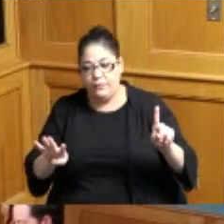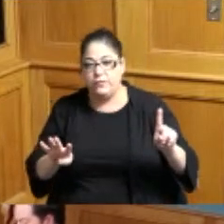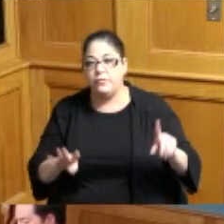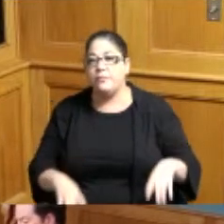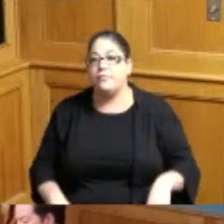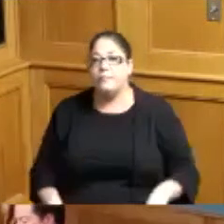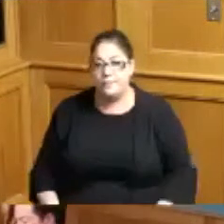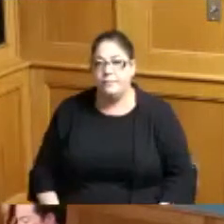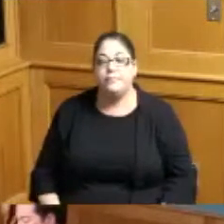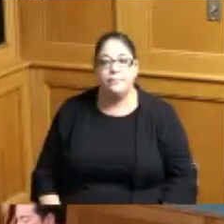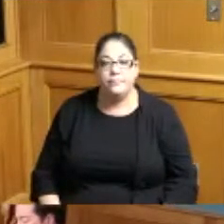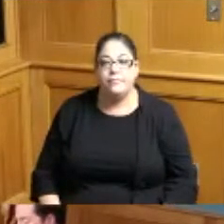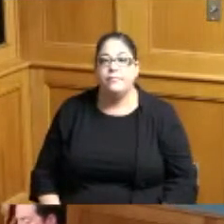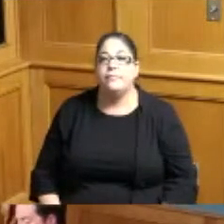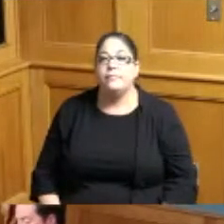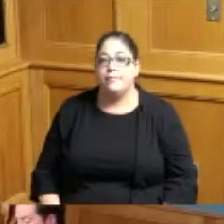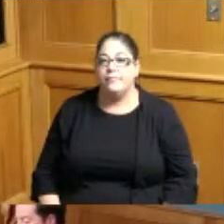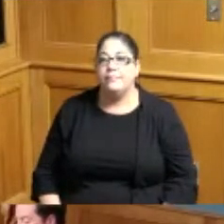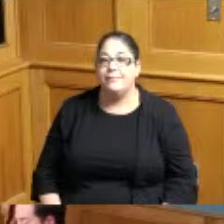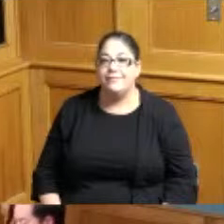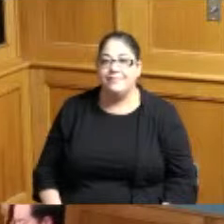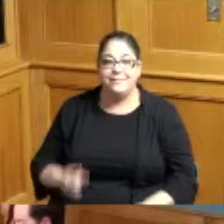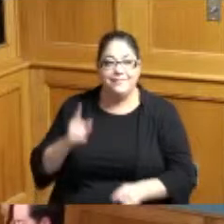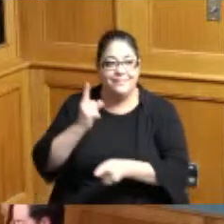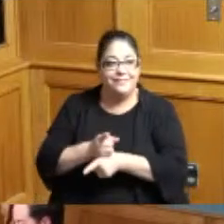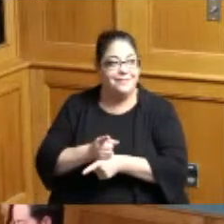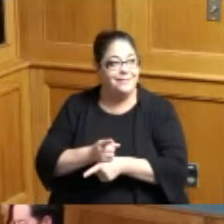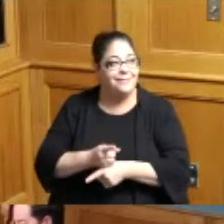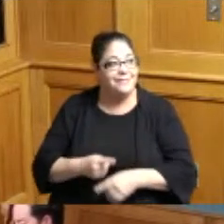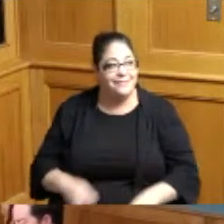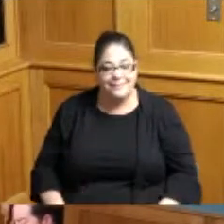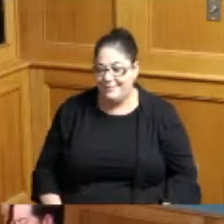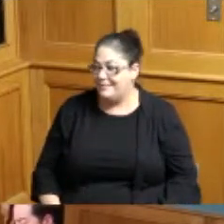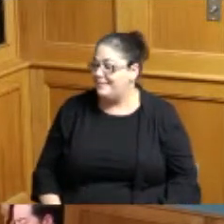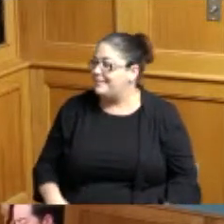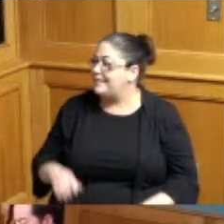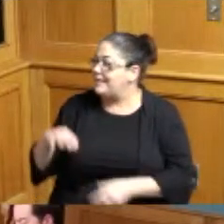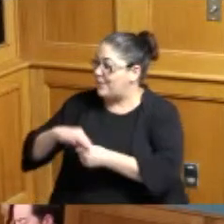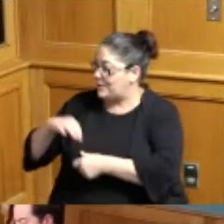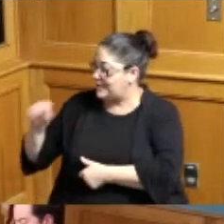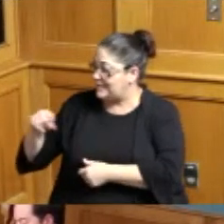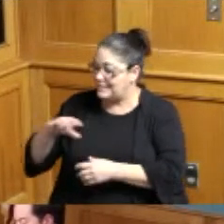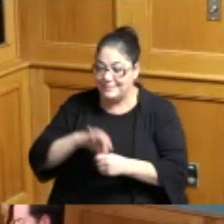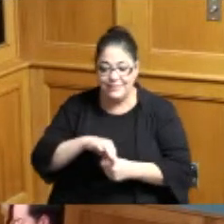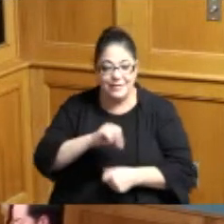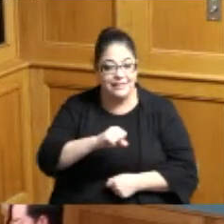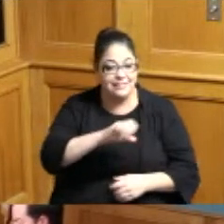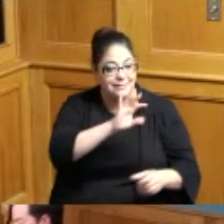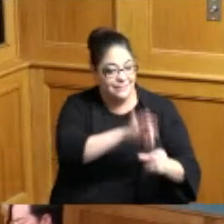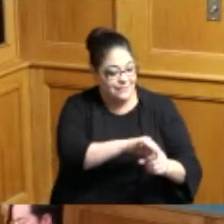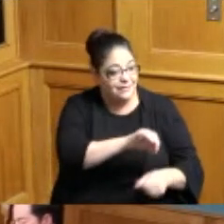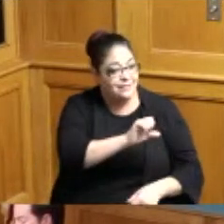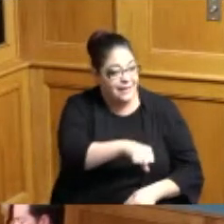second Commissioner Summerow Dumas yes Commissioner Reese yes Commissioner Driehaus yes